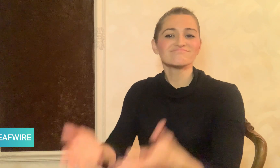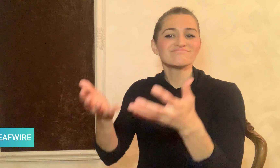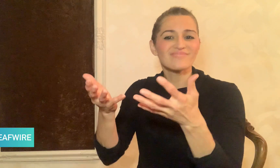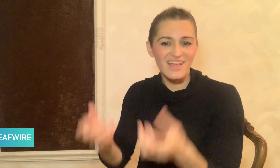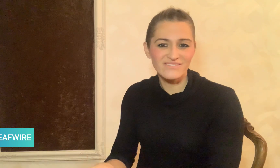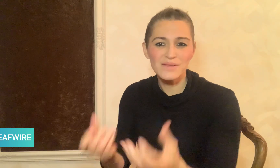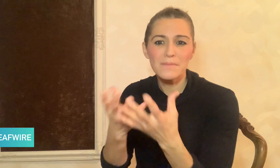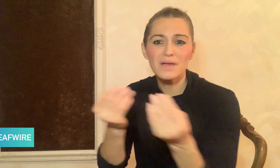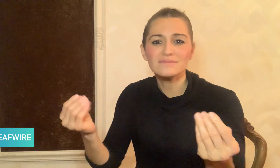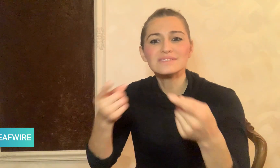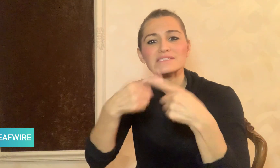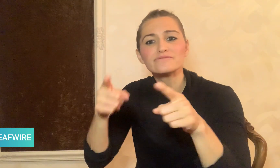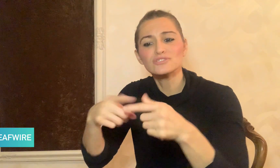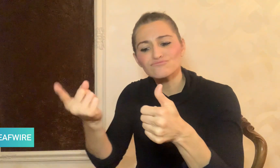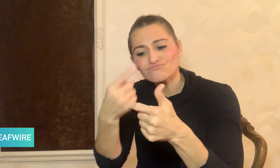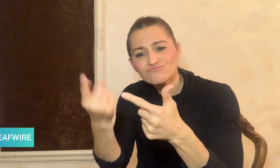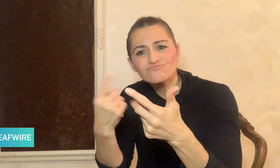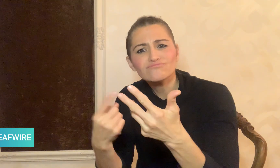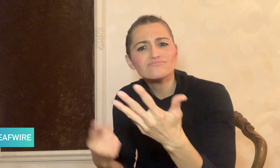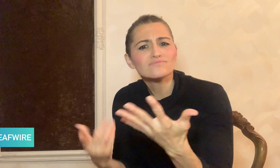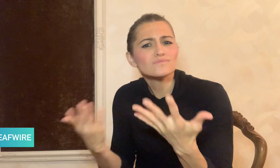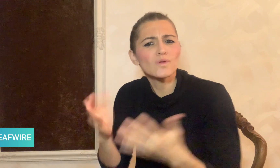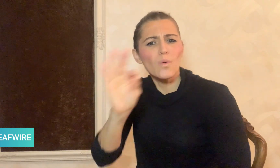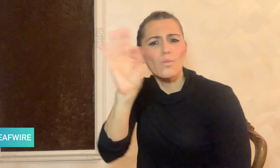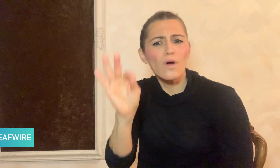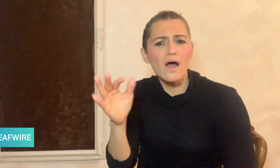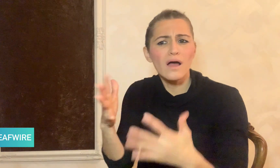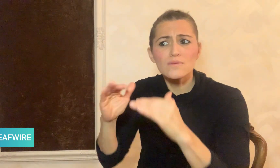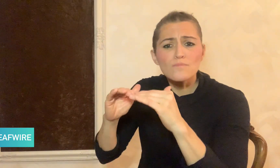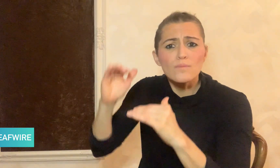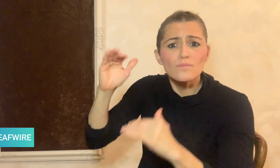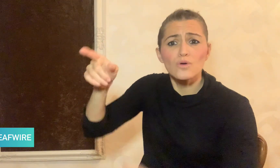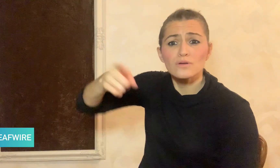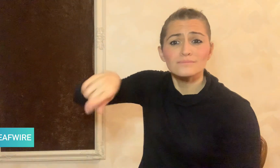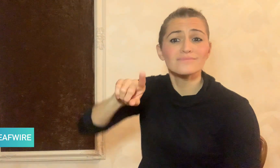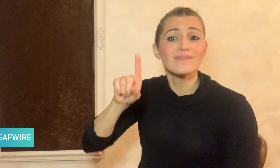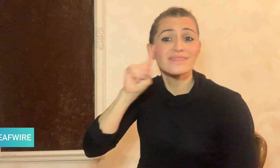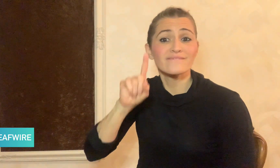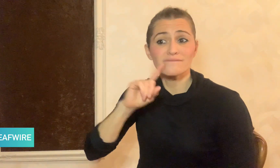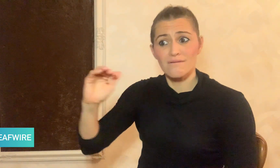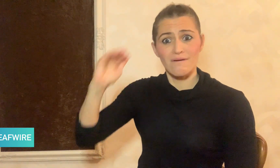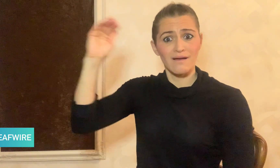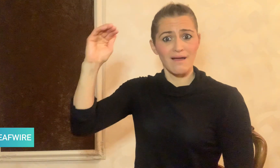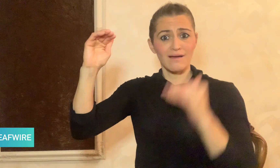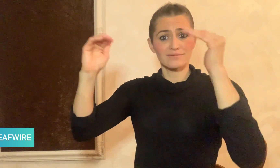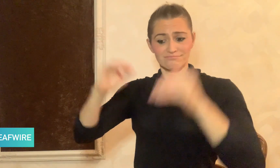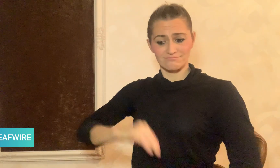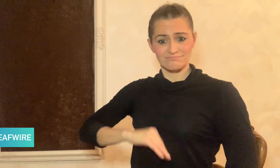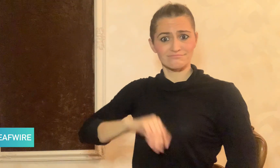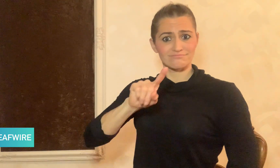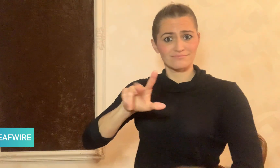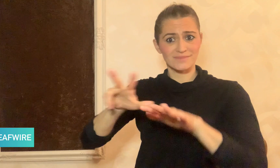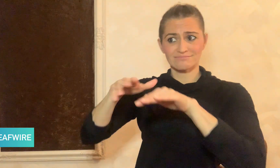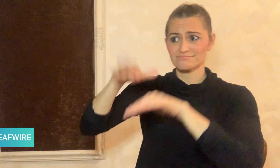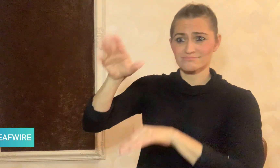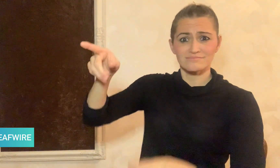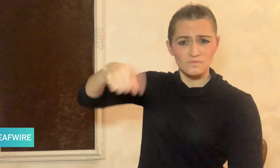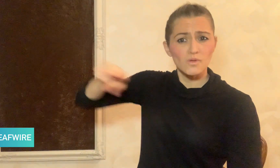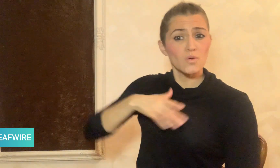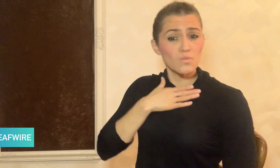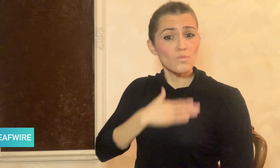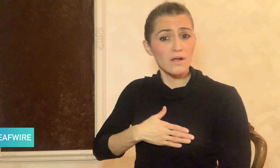There are many different reasons why more Deaf adults are getting CIs.